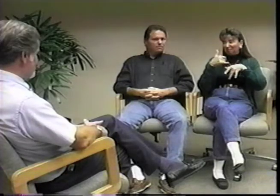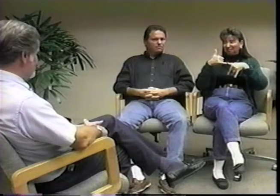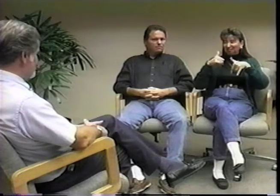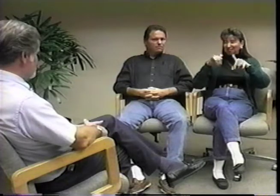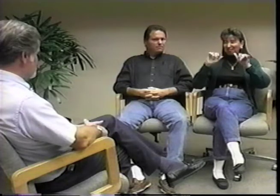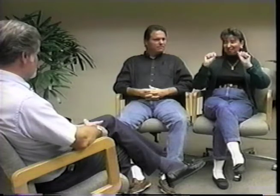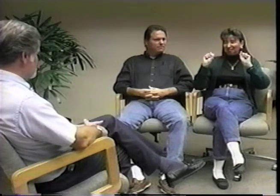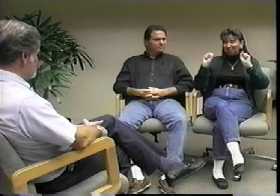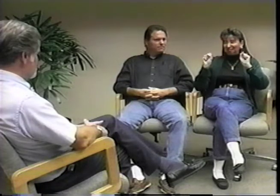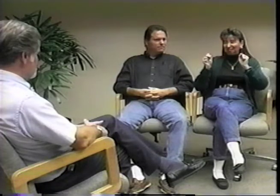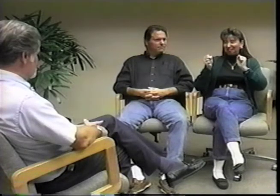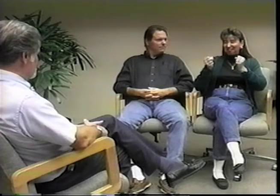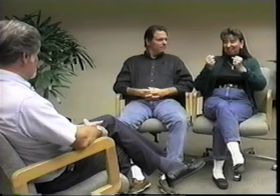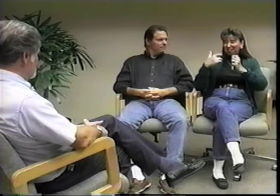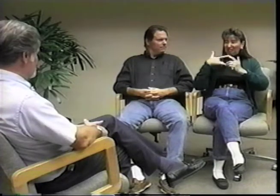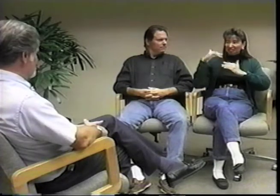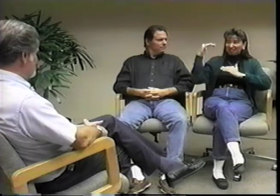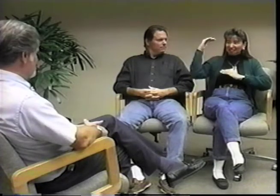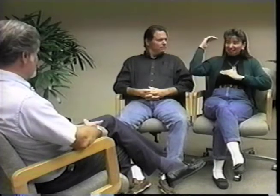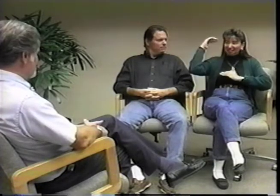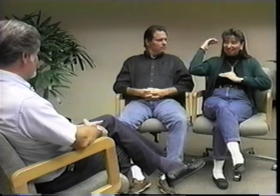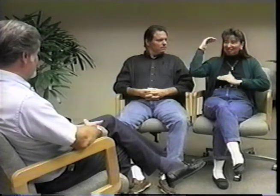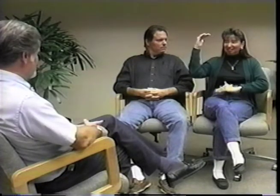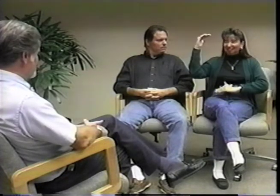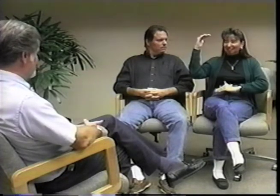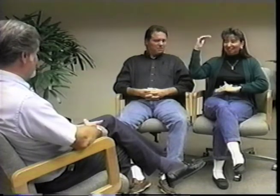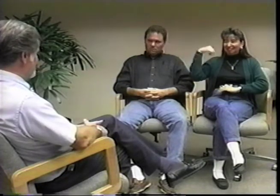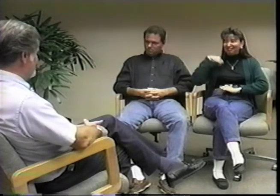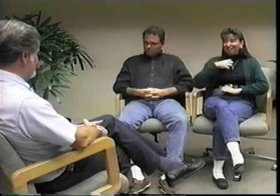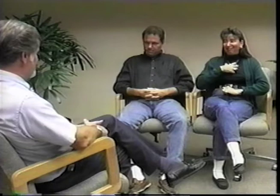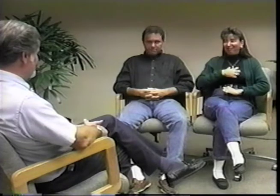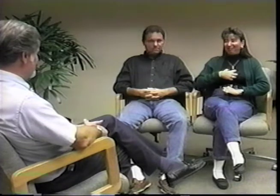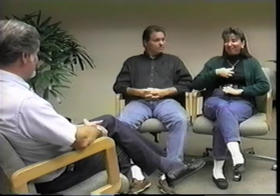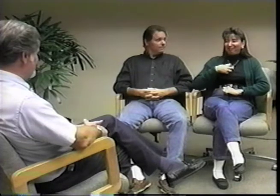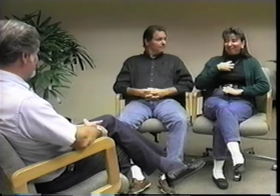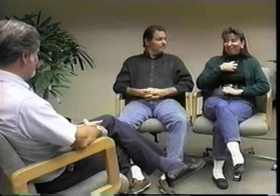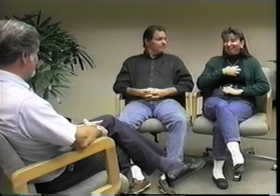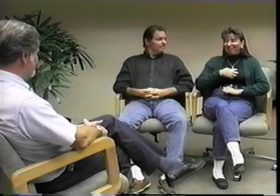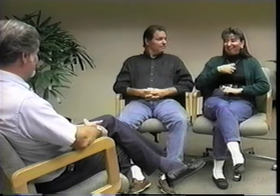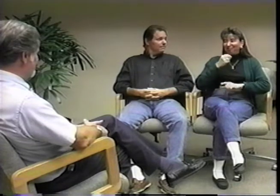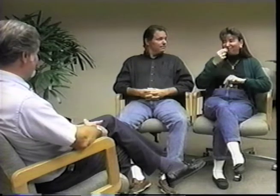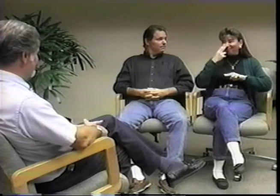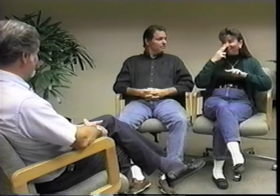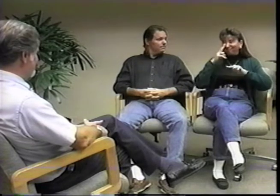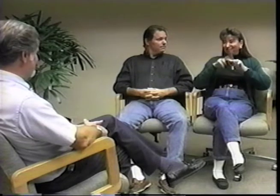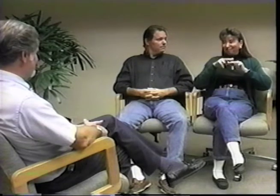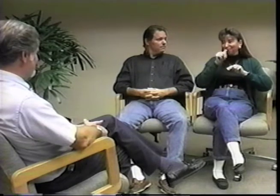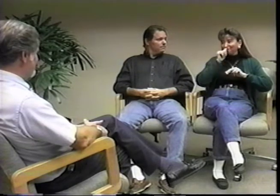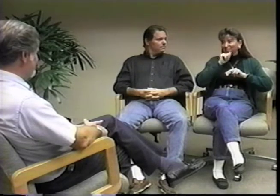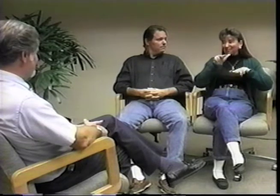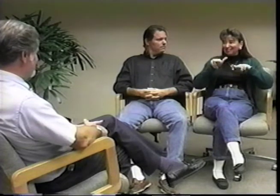In the spring it was still cold, and there was quite a bit of snow that hadn't melted yet.